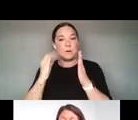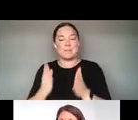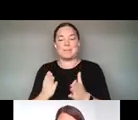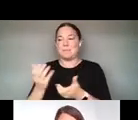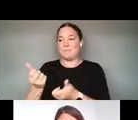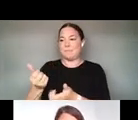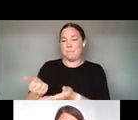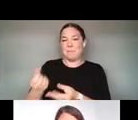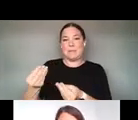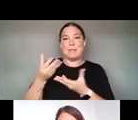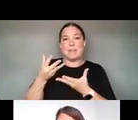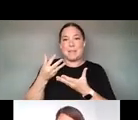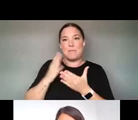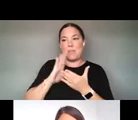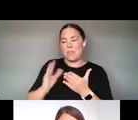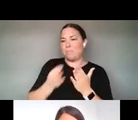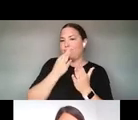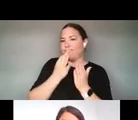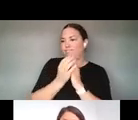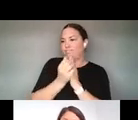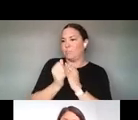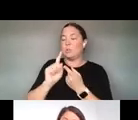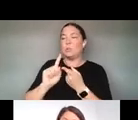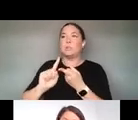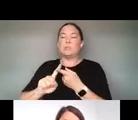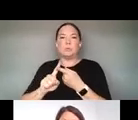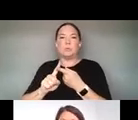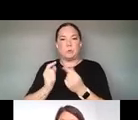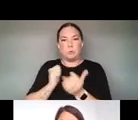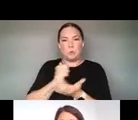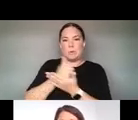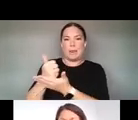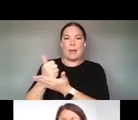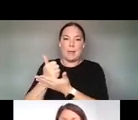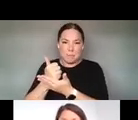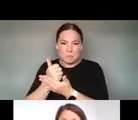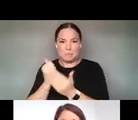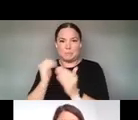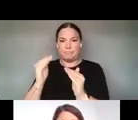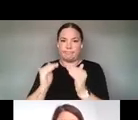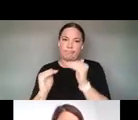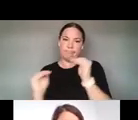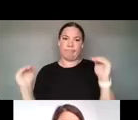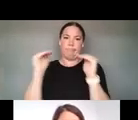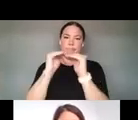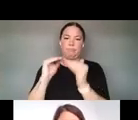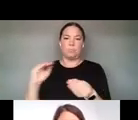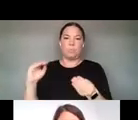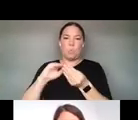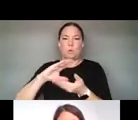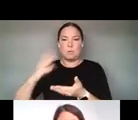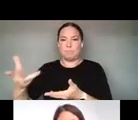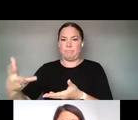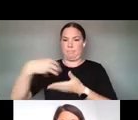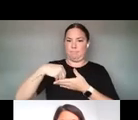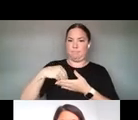COMMUNITIES TO ADDRESS SOCIAL ISSUES AND BRIDGE DIGITAL DIVIDES THROUGH THEIR ARTS PROJECTS.